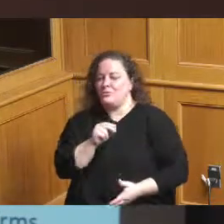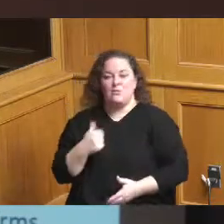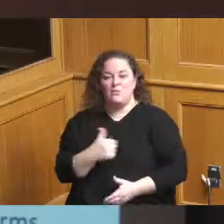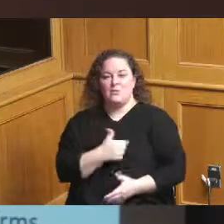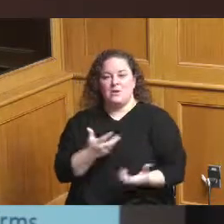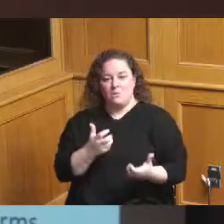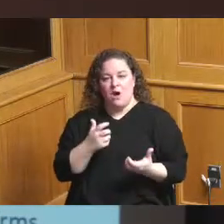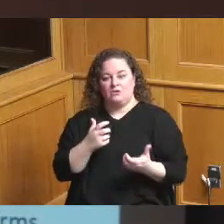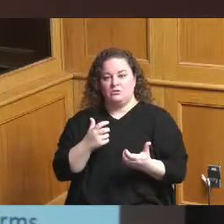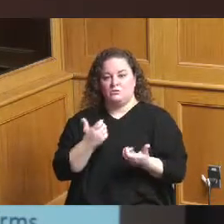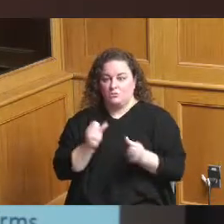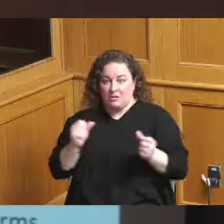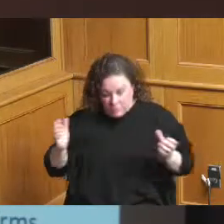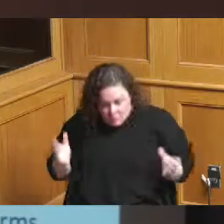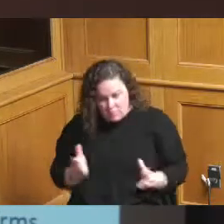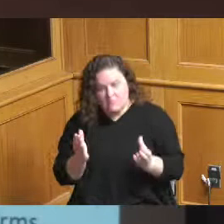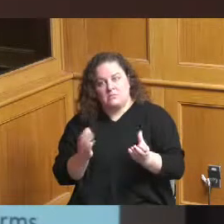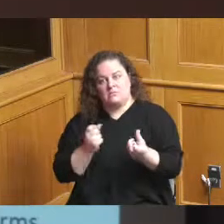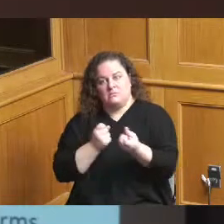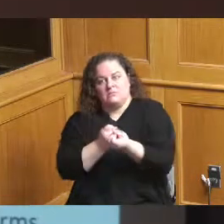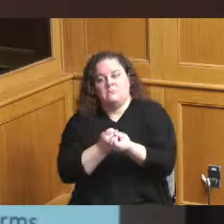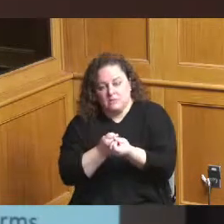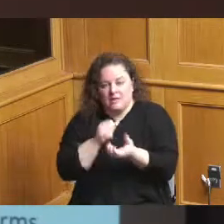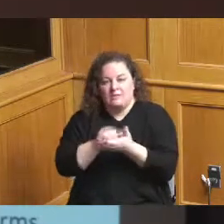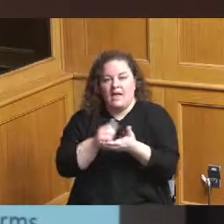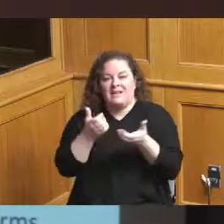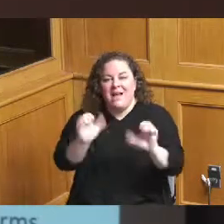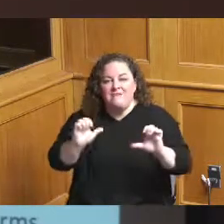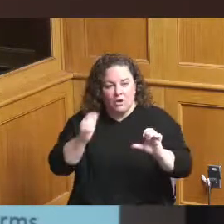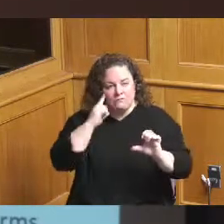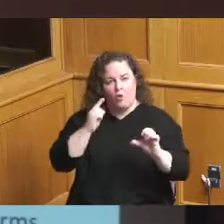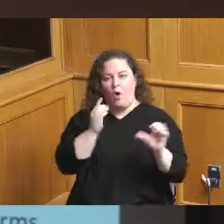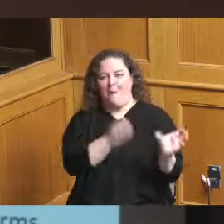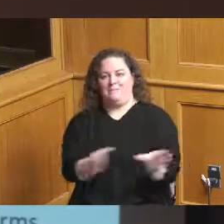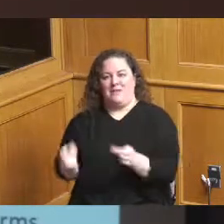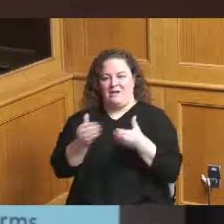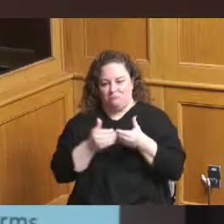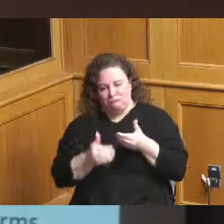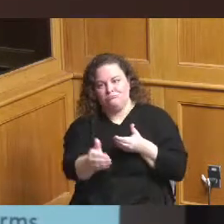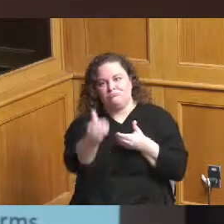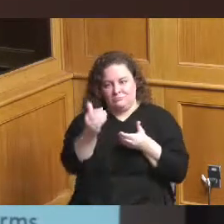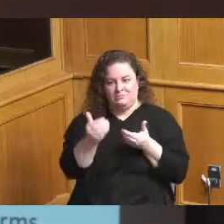and try to get everyone aligned on a plan that move forward there would not be and we would not